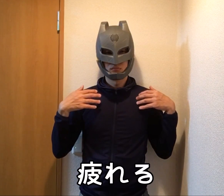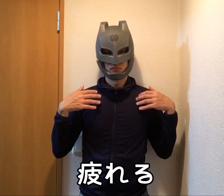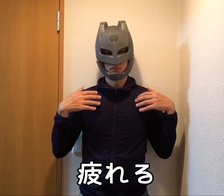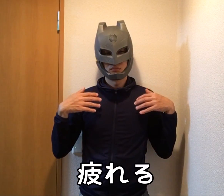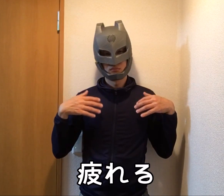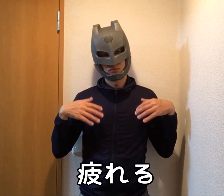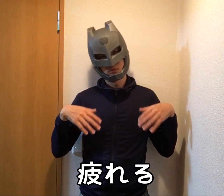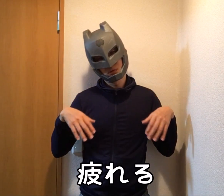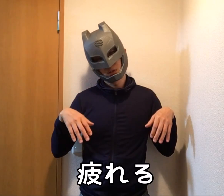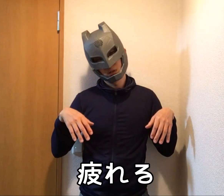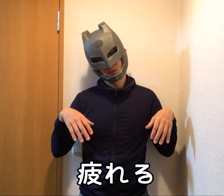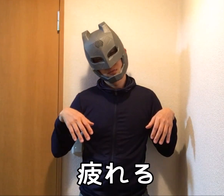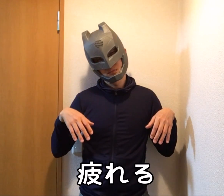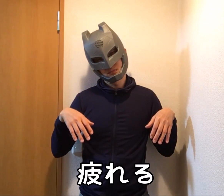Tire